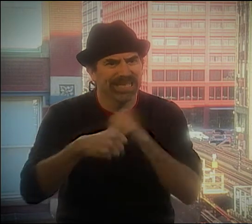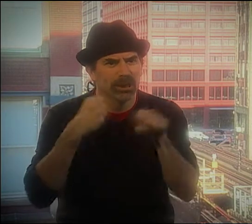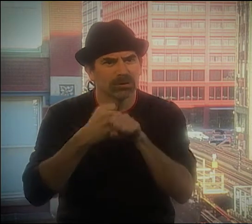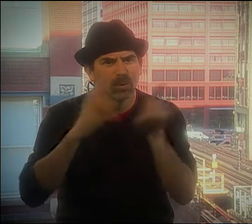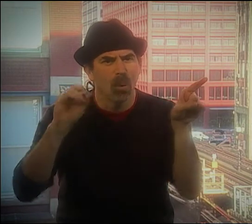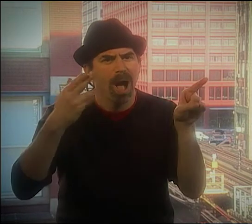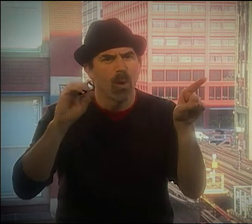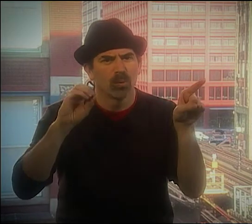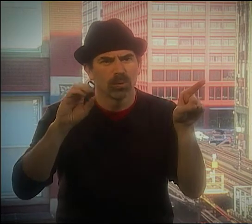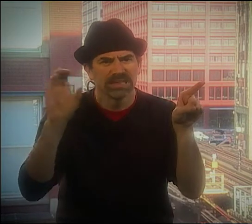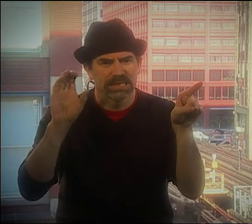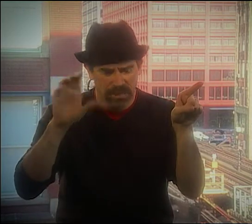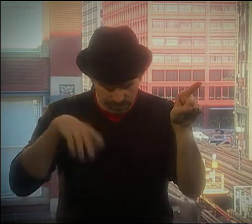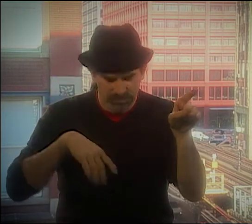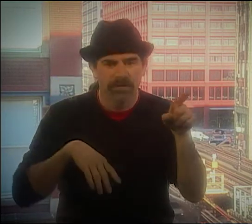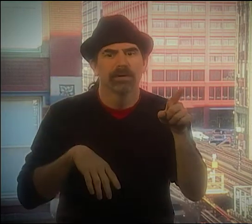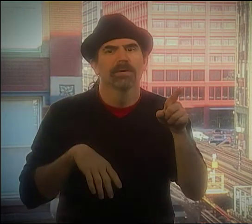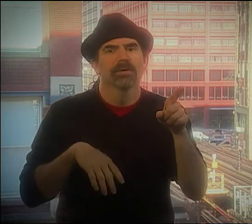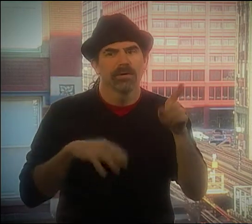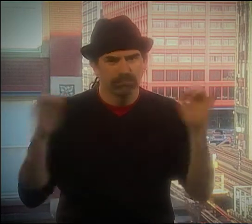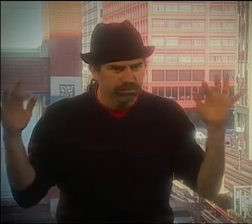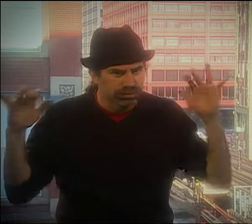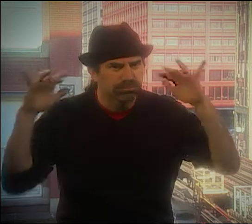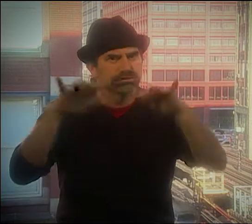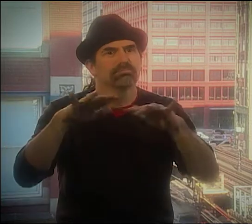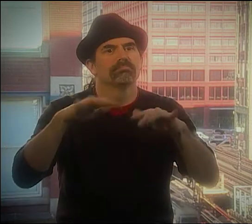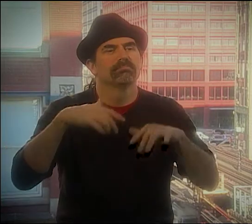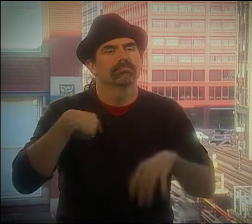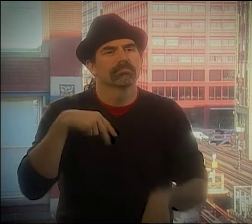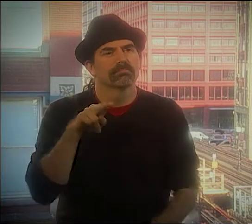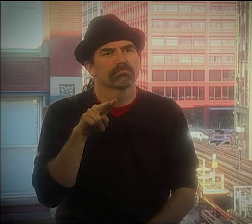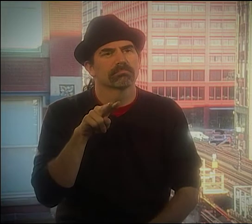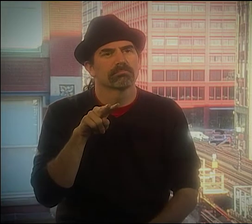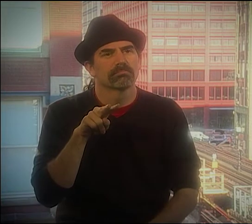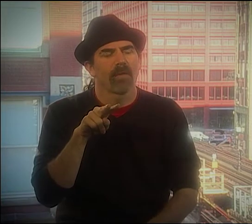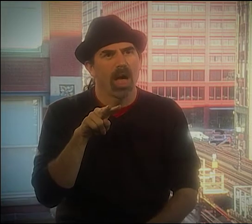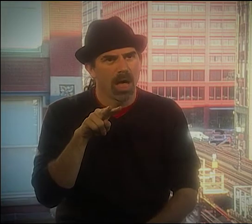I THINK IT WAS THE NAD, THEY HAD THEIR HUNDREDTH